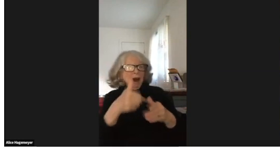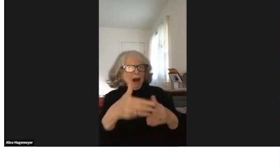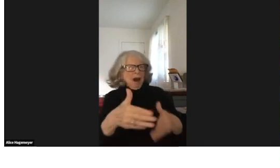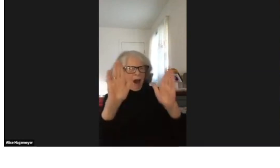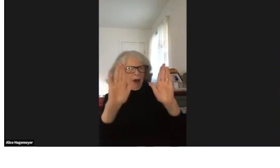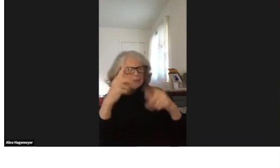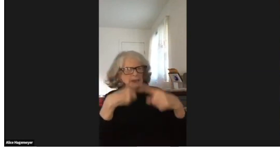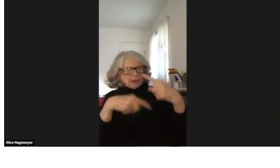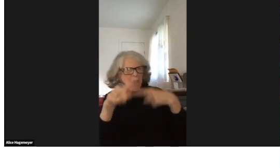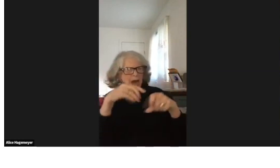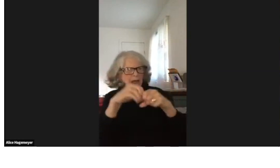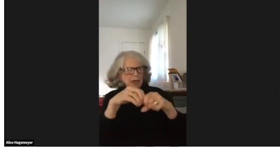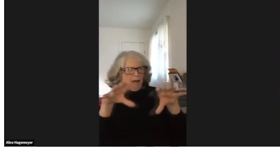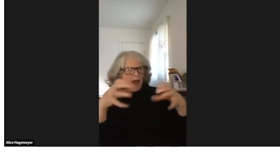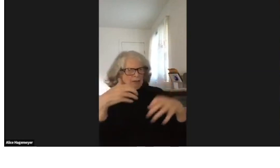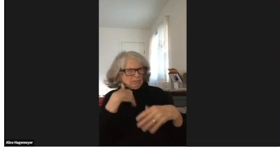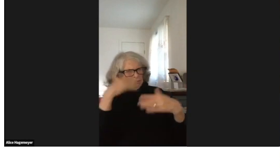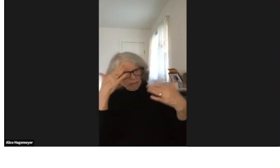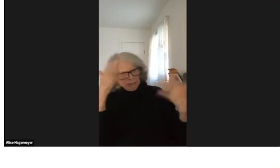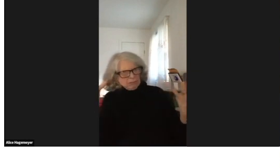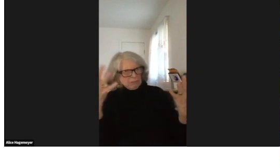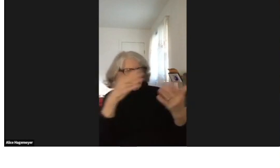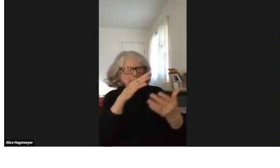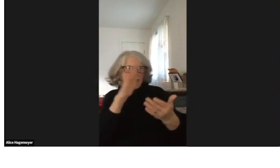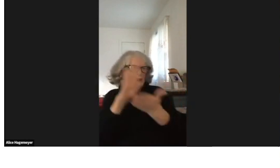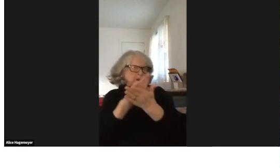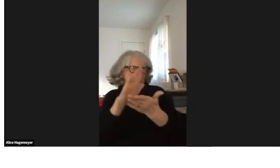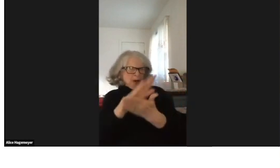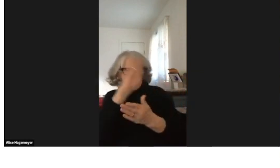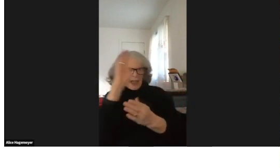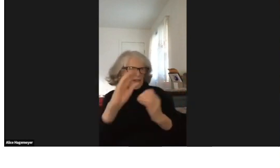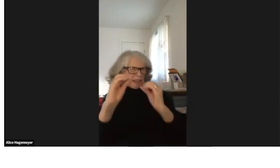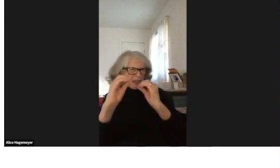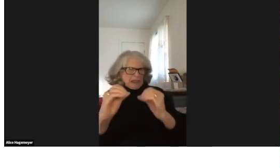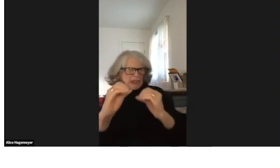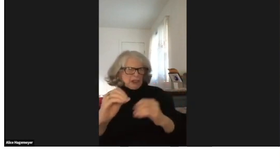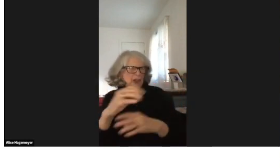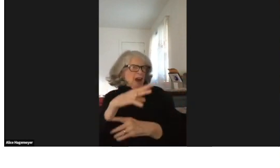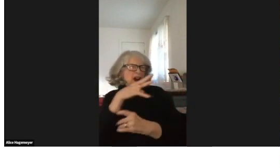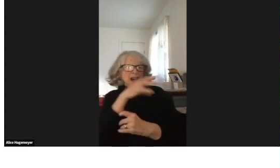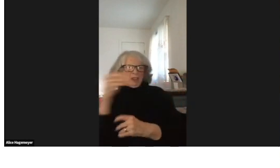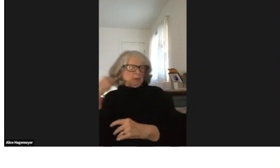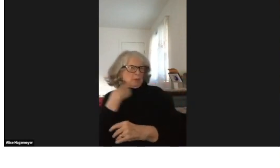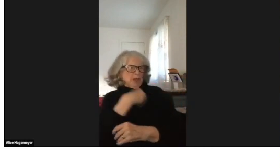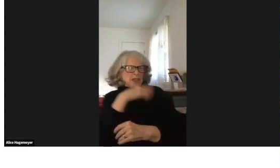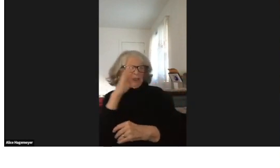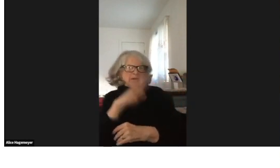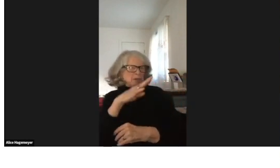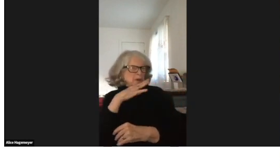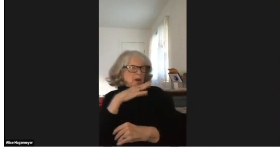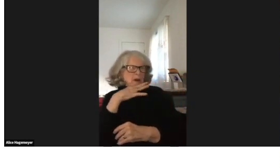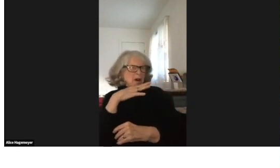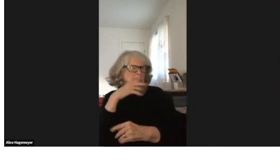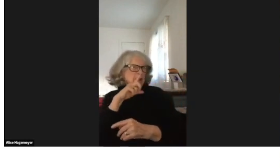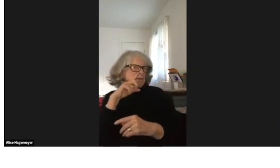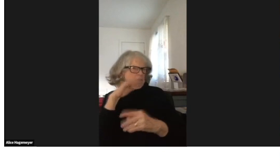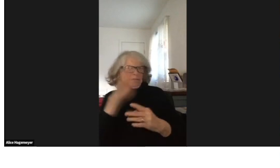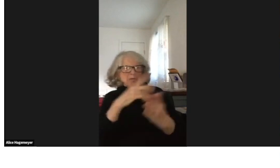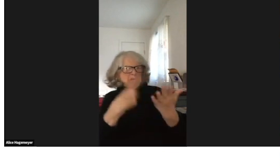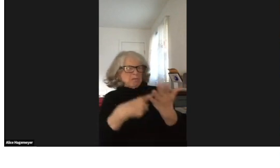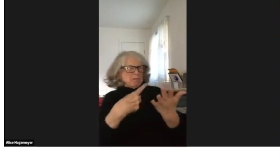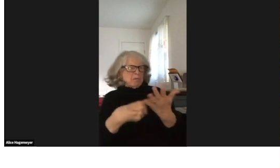Before this time, I did not understand why deaf children were not allowed to sign in class.